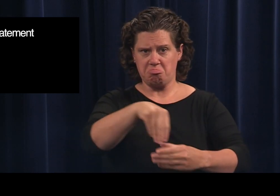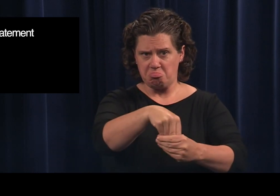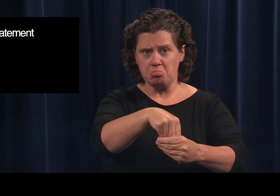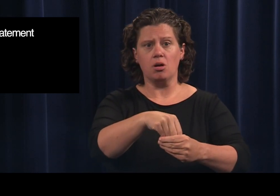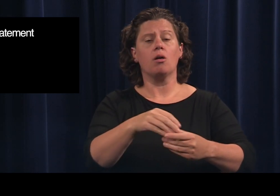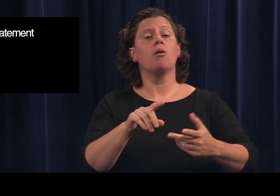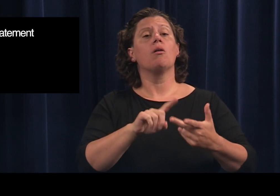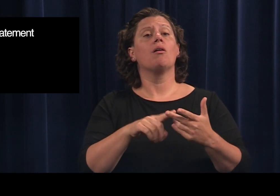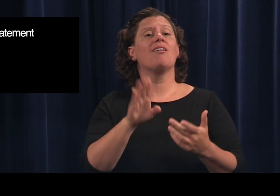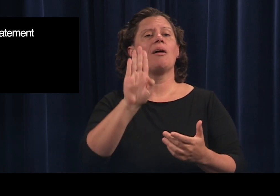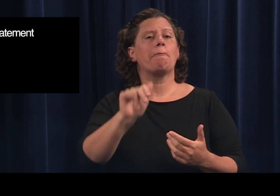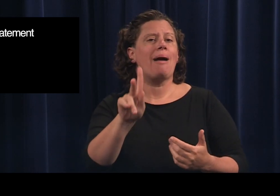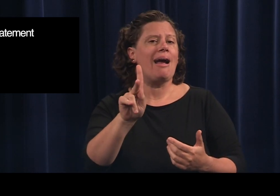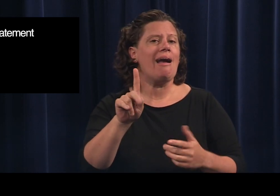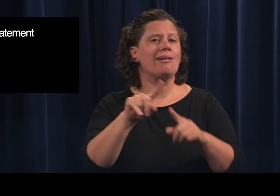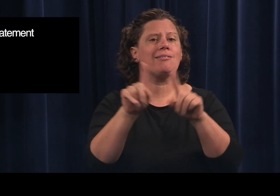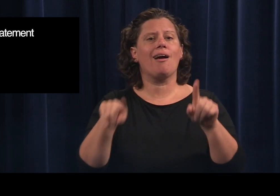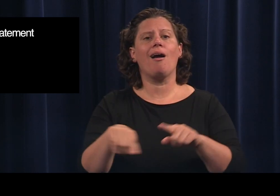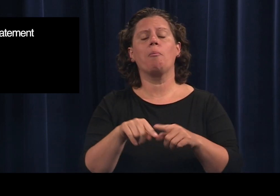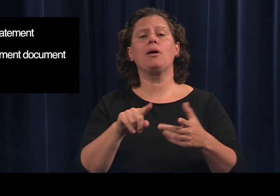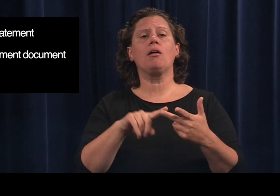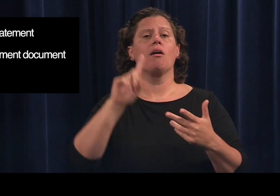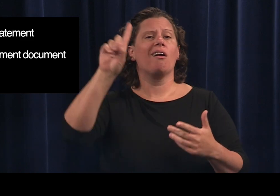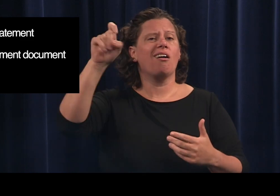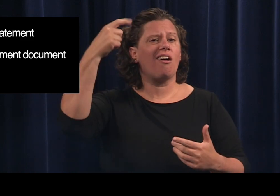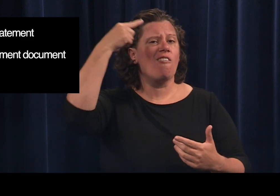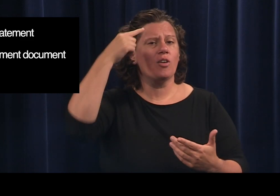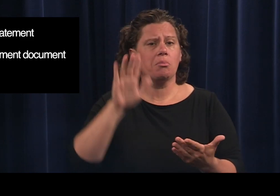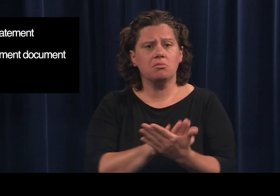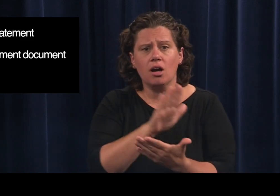A bank statement